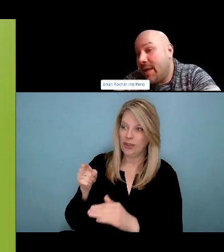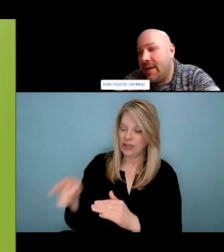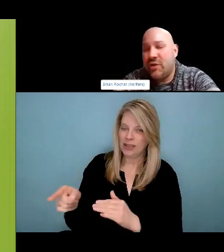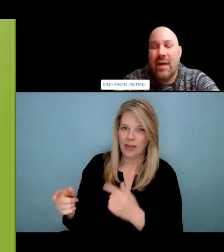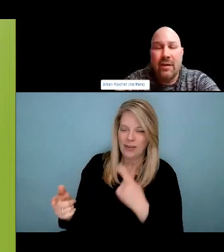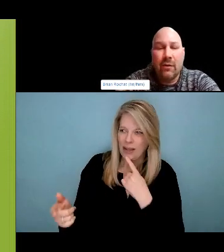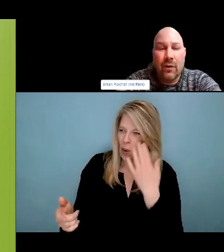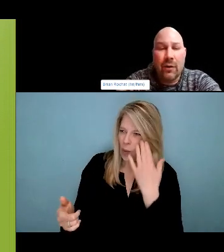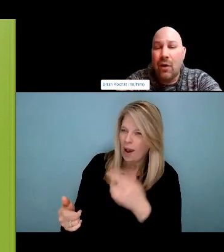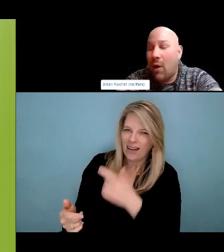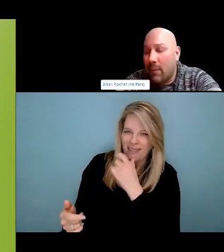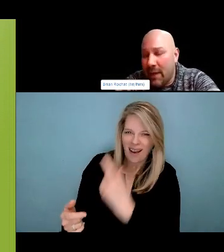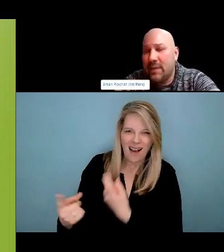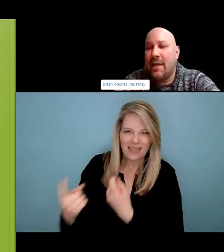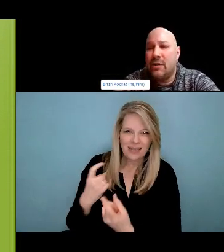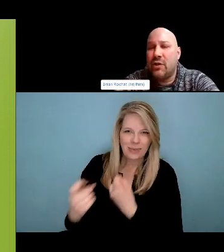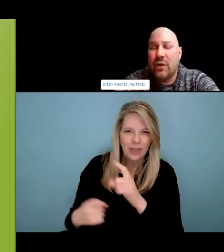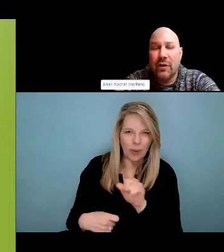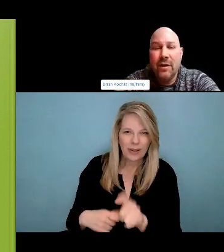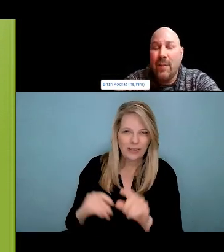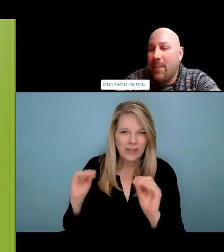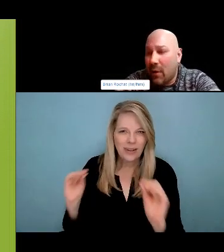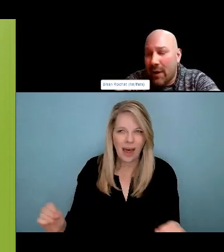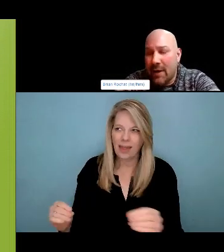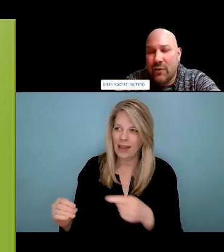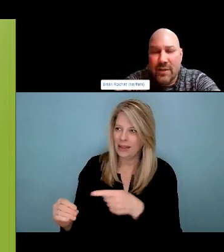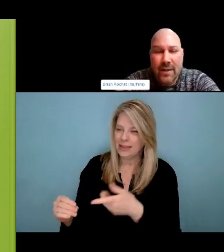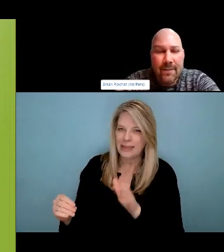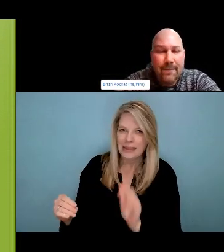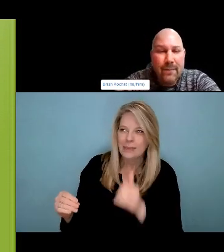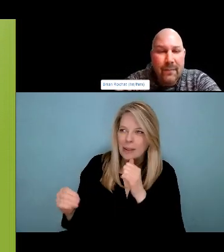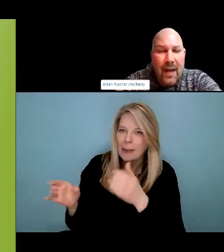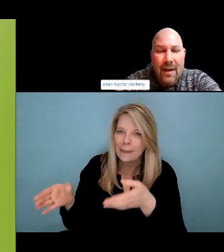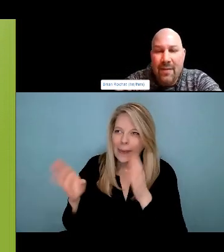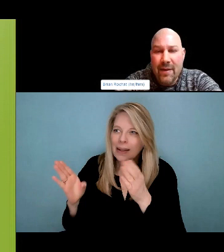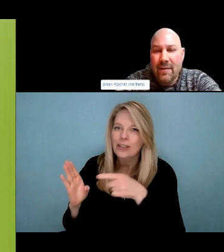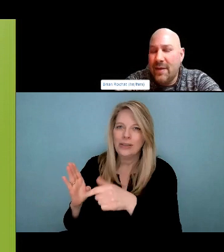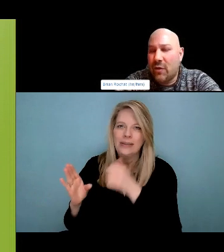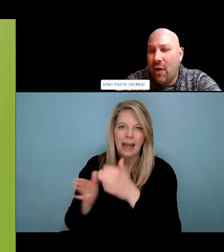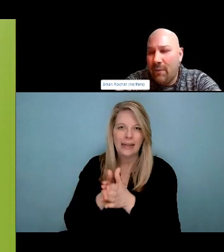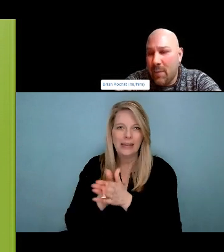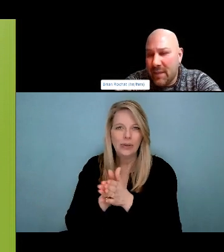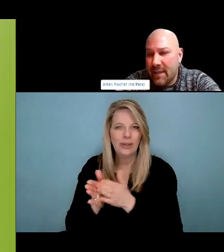2 days before I was meant to get this eagle feather. Right? And I always meant to go.